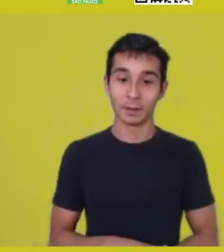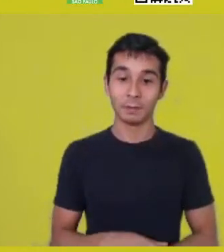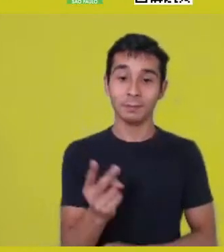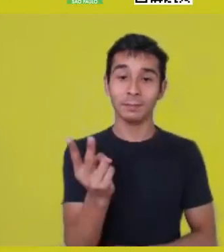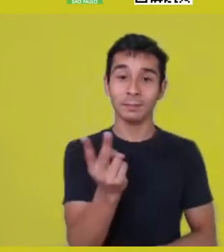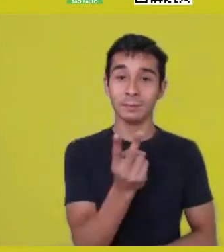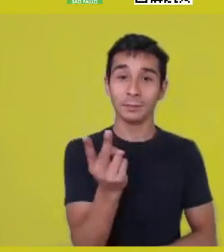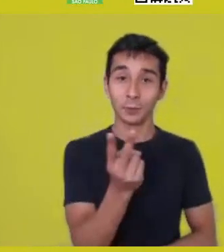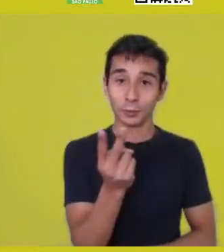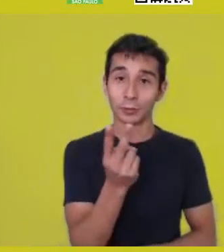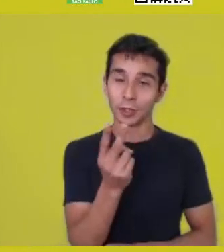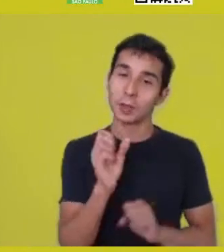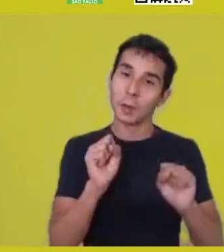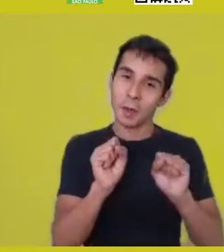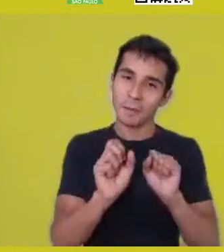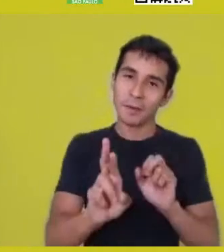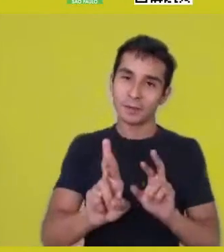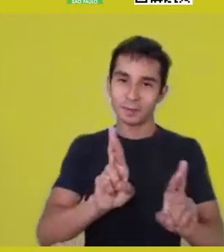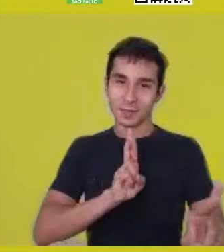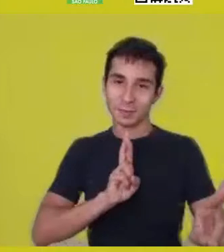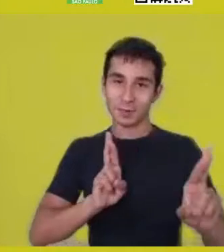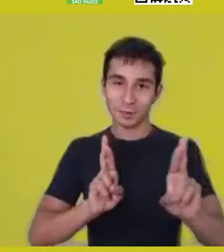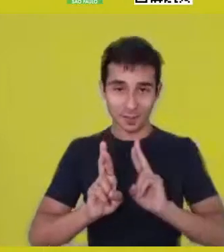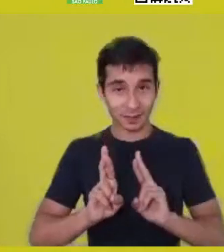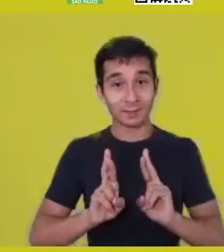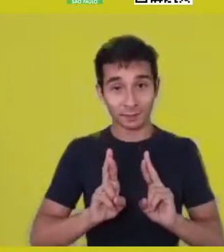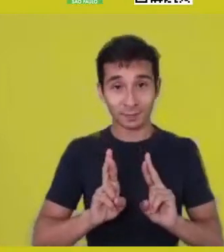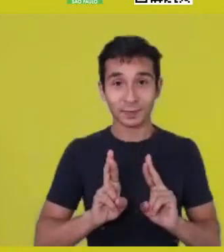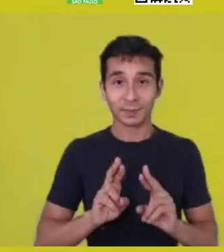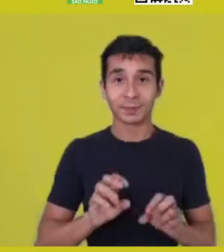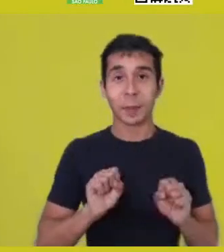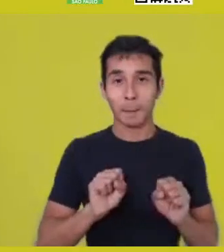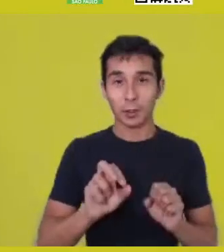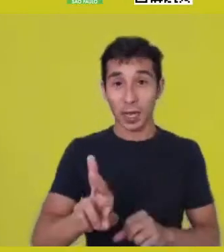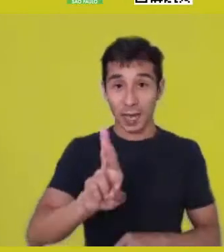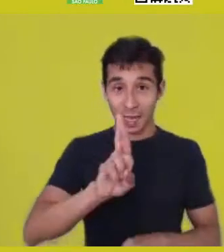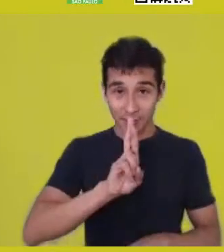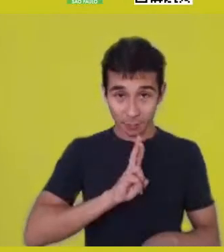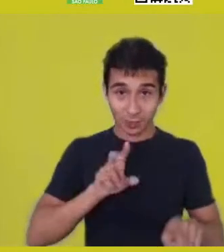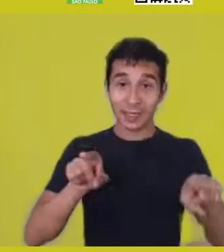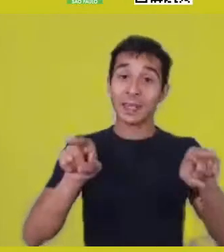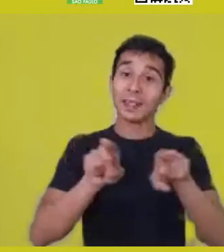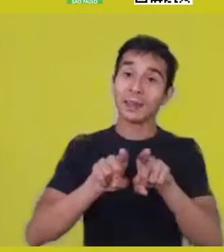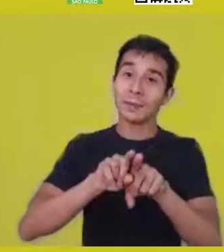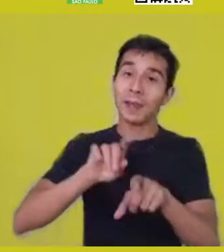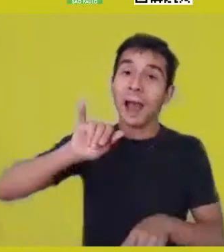and I’m gonna ask you to make your final considerations, if you wish.